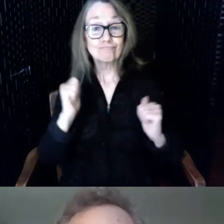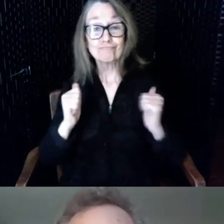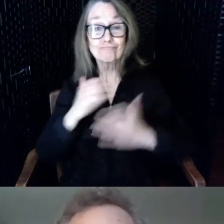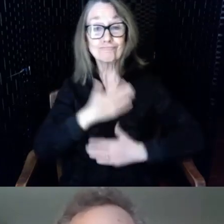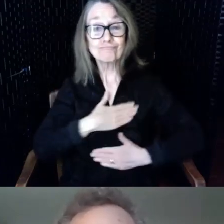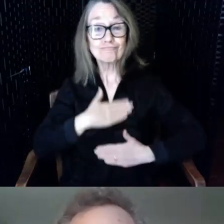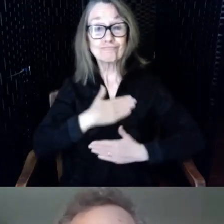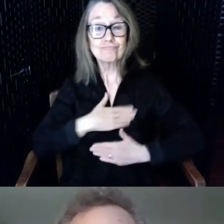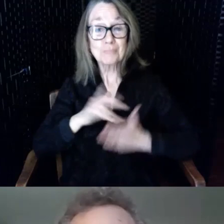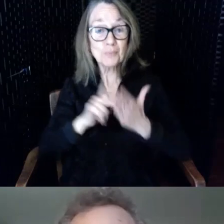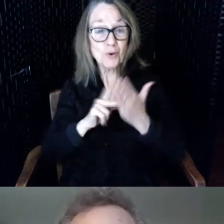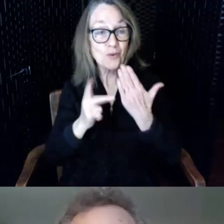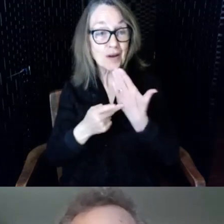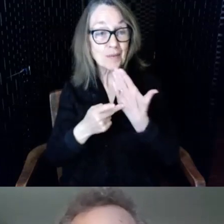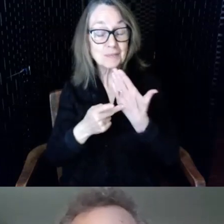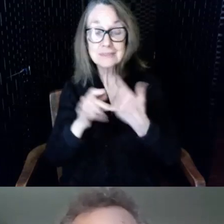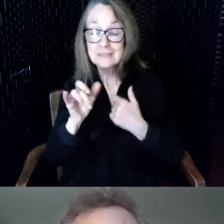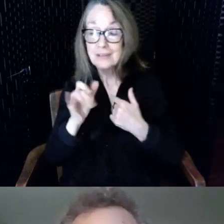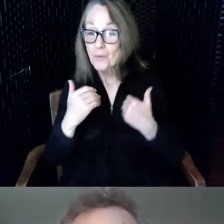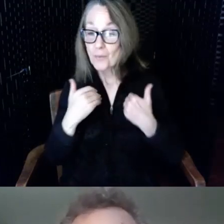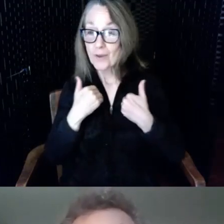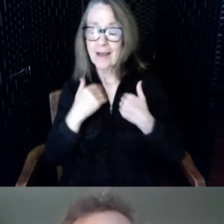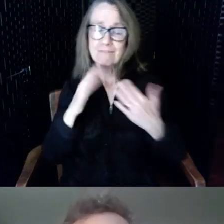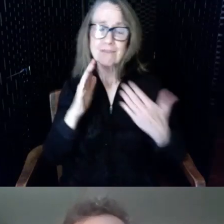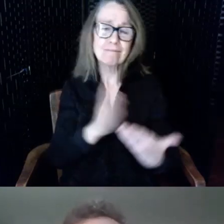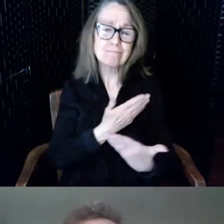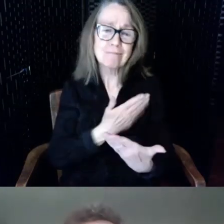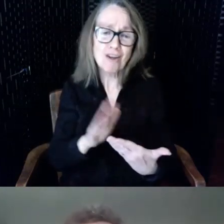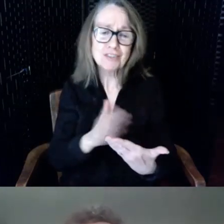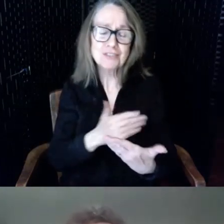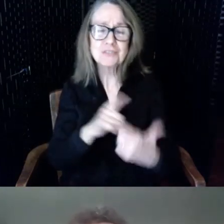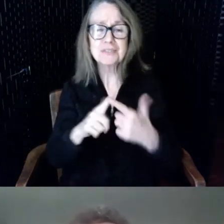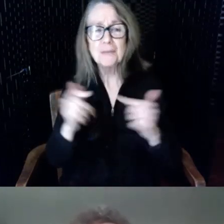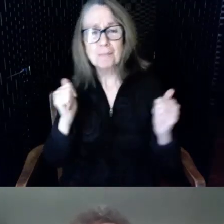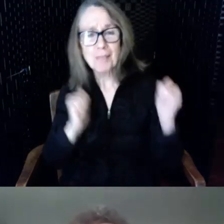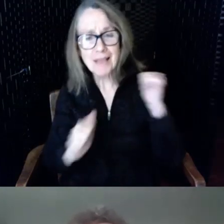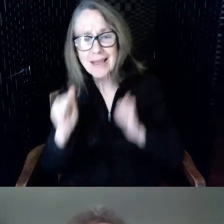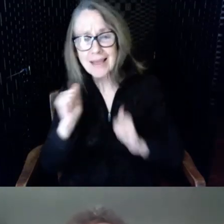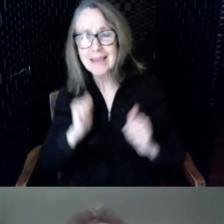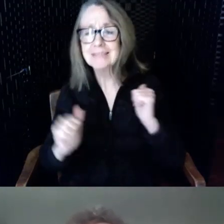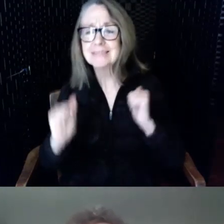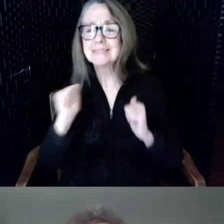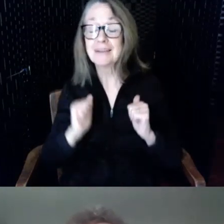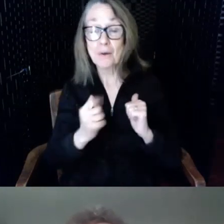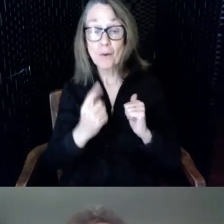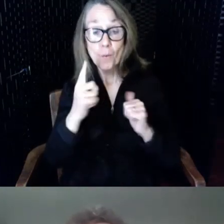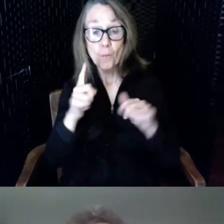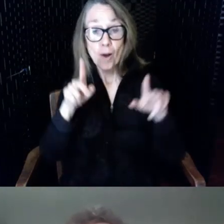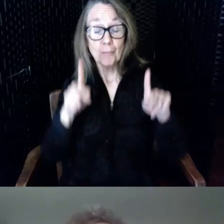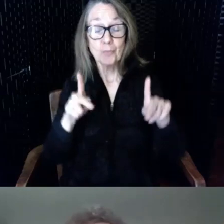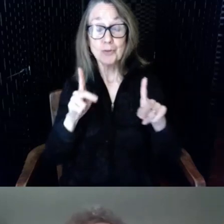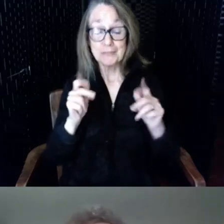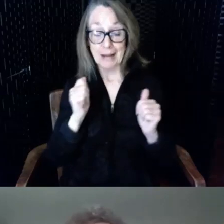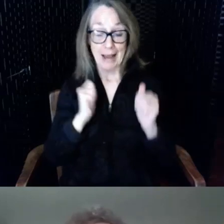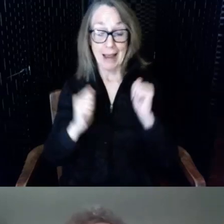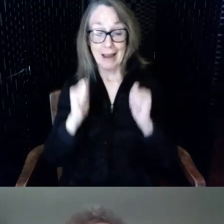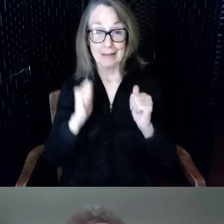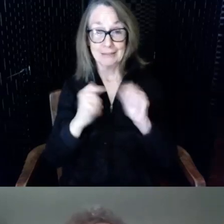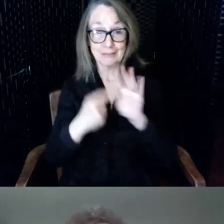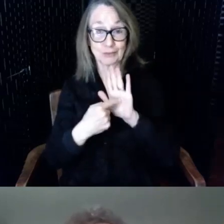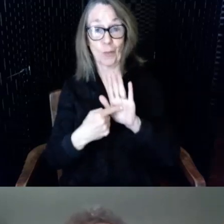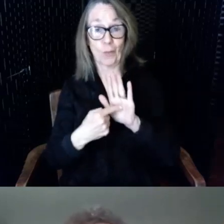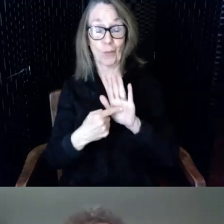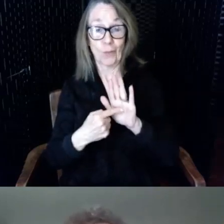we have concerts we have plays we have one person acting shows I am not